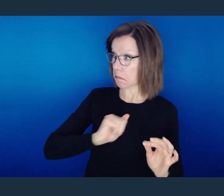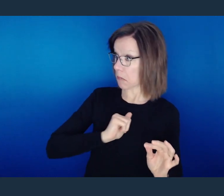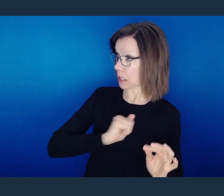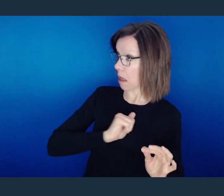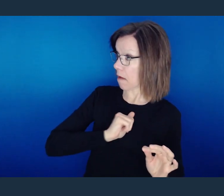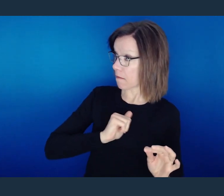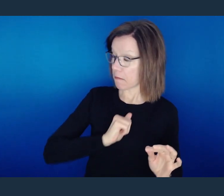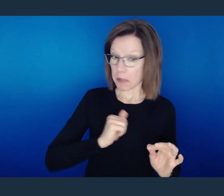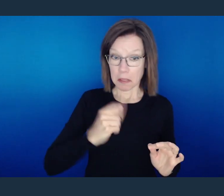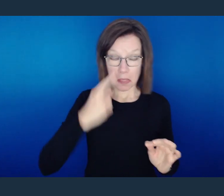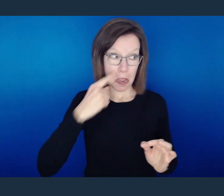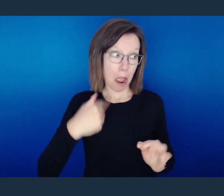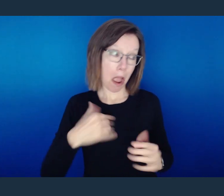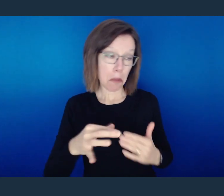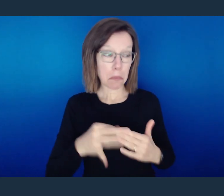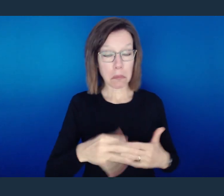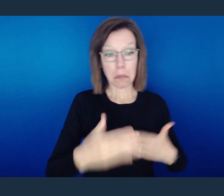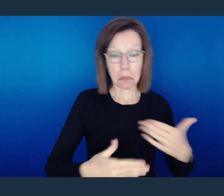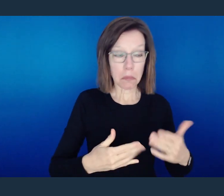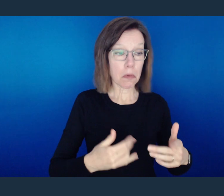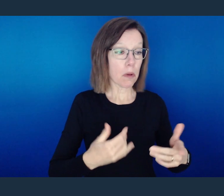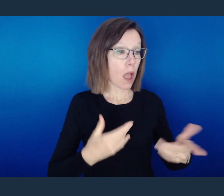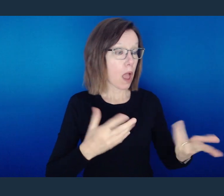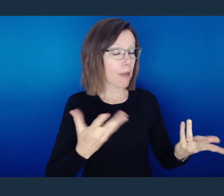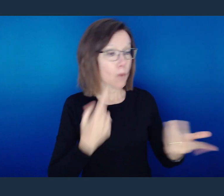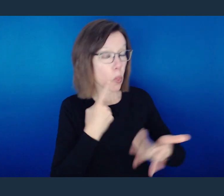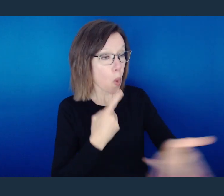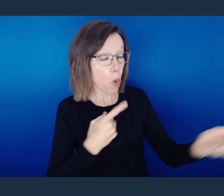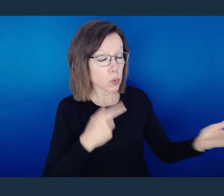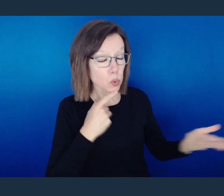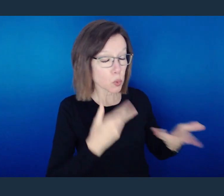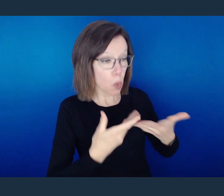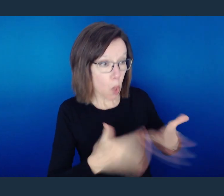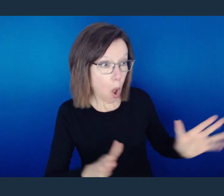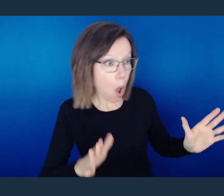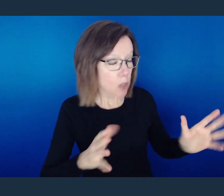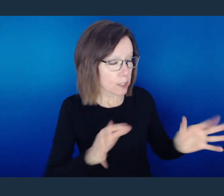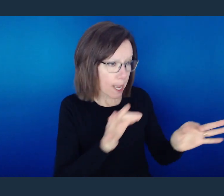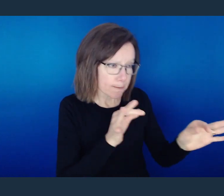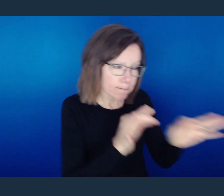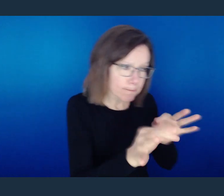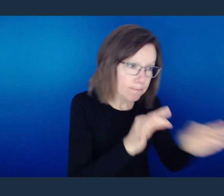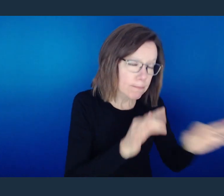sure that you yourself are a guide to the blind, a light to those who are in darkness,